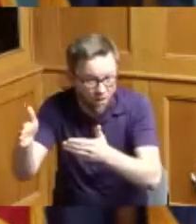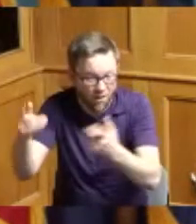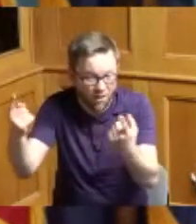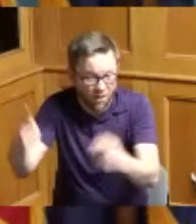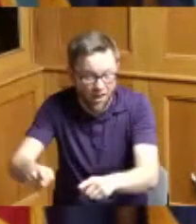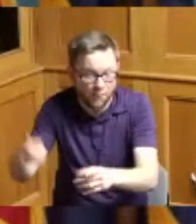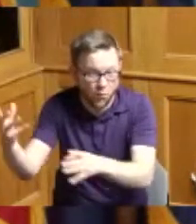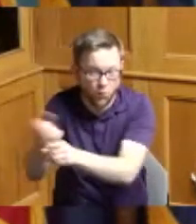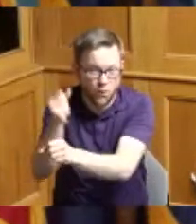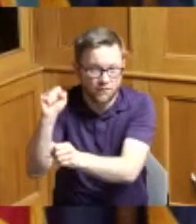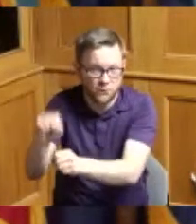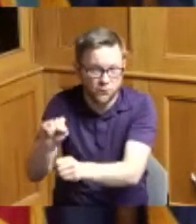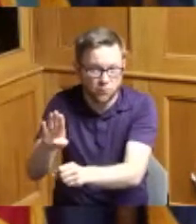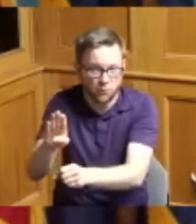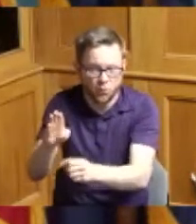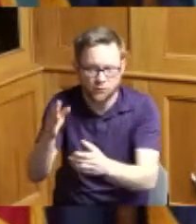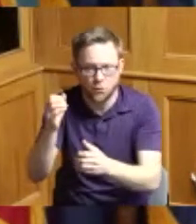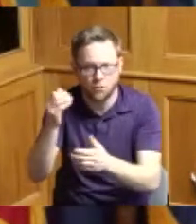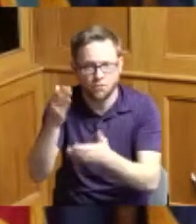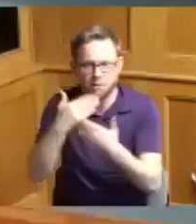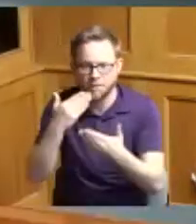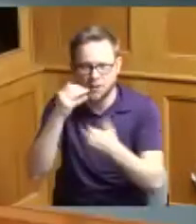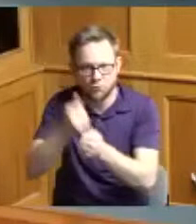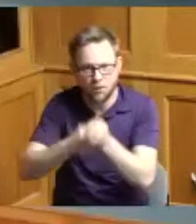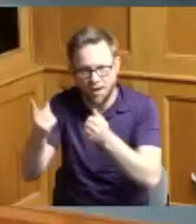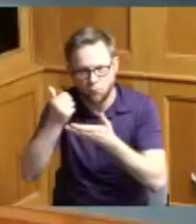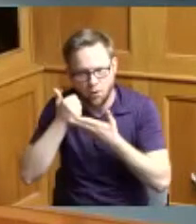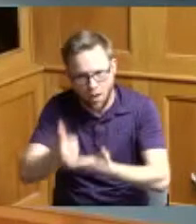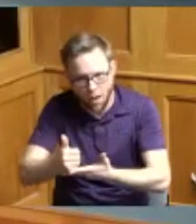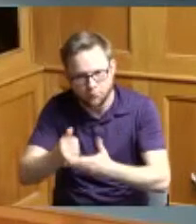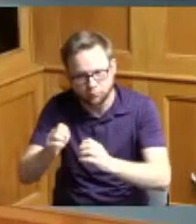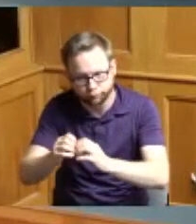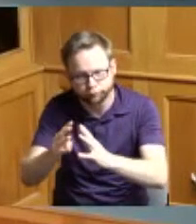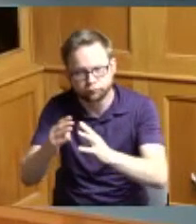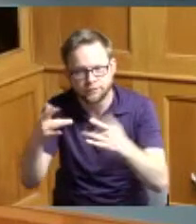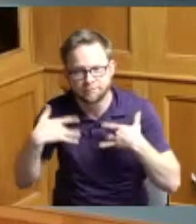helped put those pieces together thank you and I just want to make it clear we